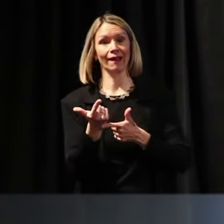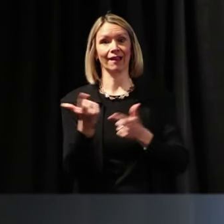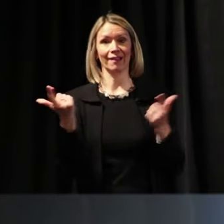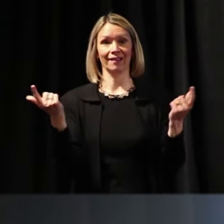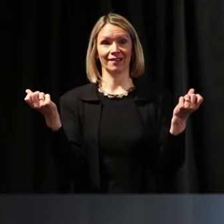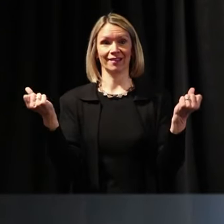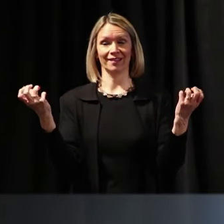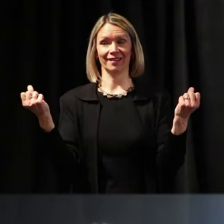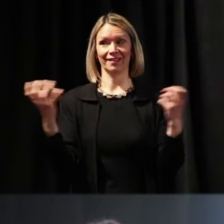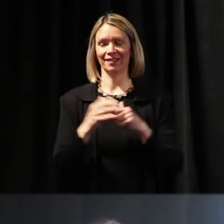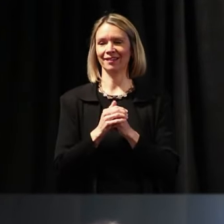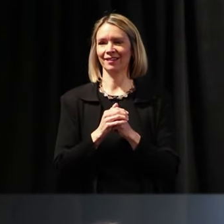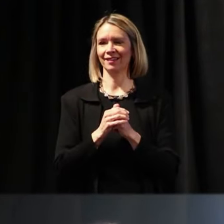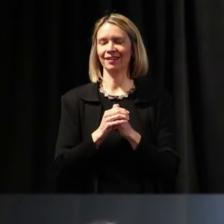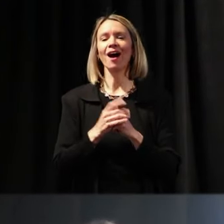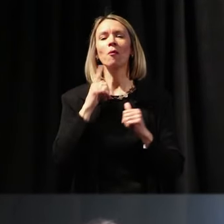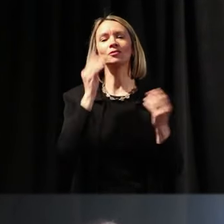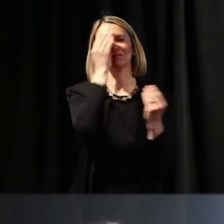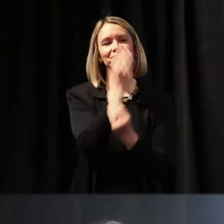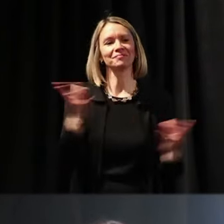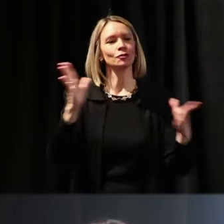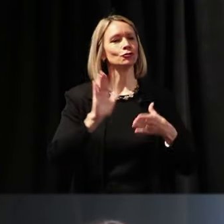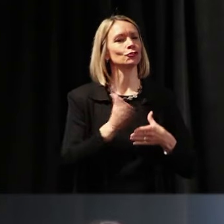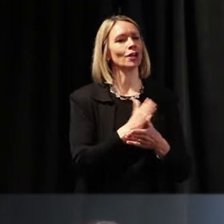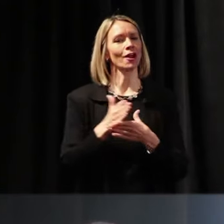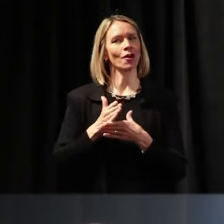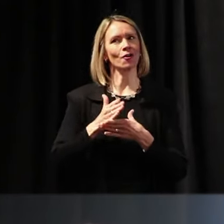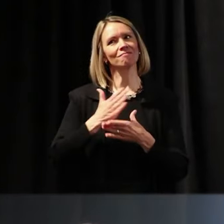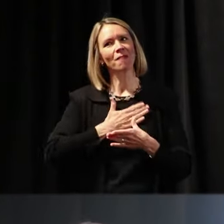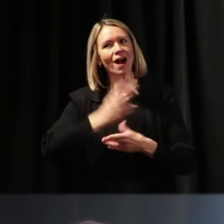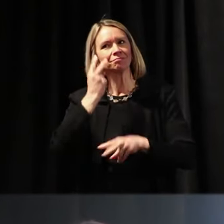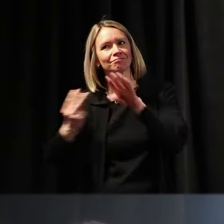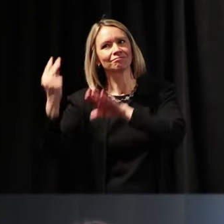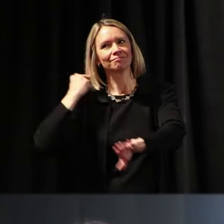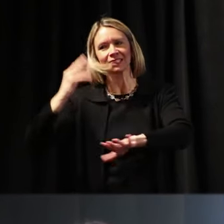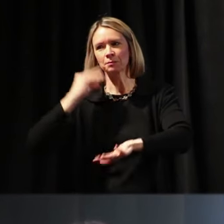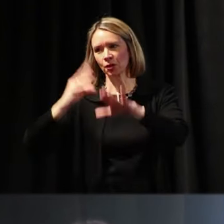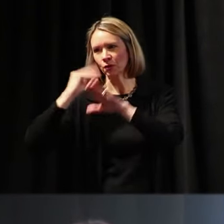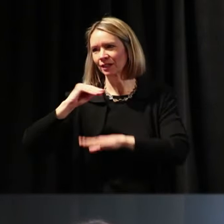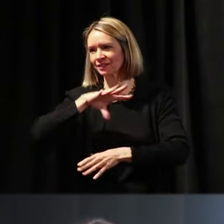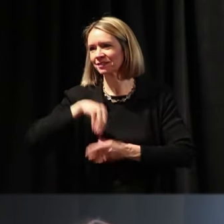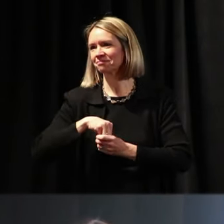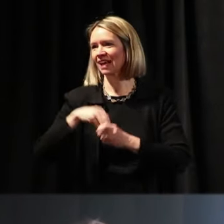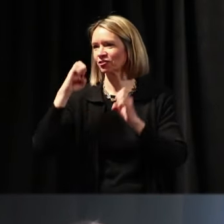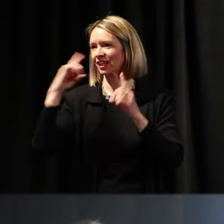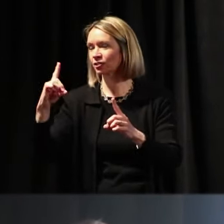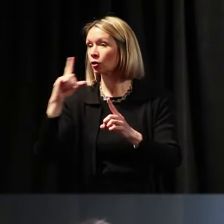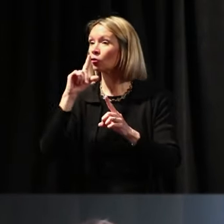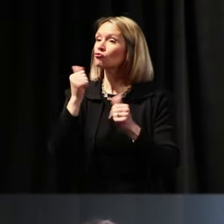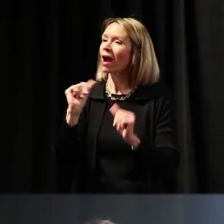I want to share with you some of my experience in education and try and give you a little bit of context